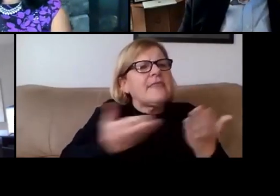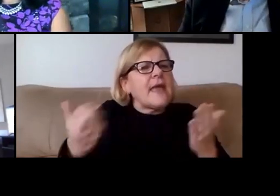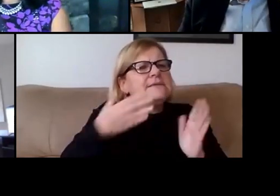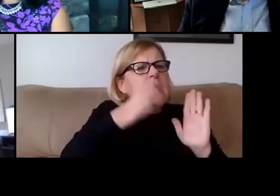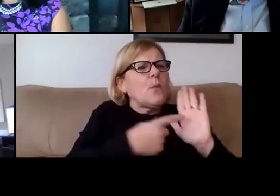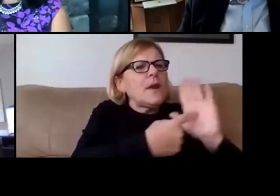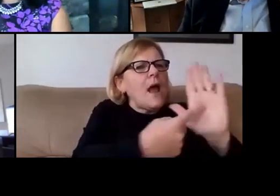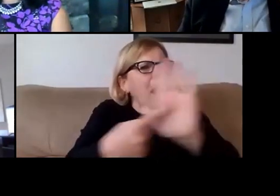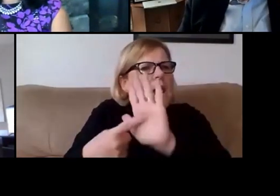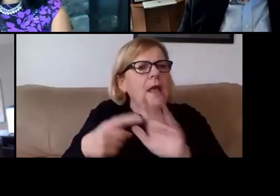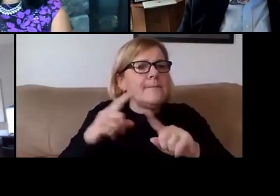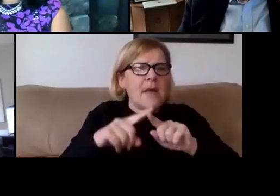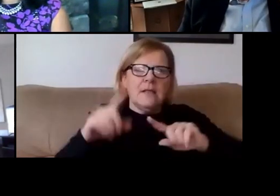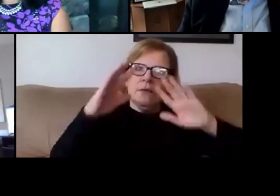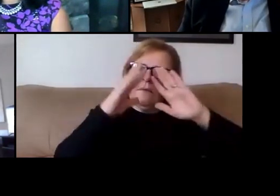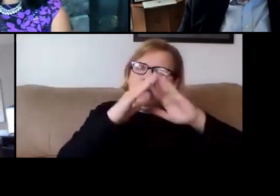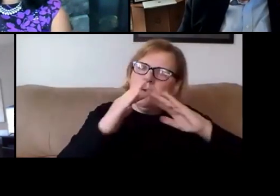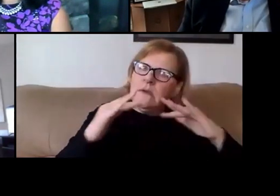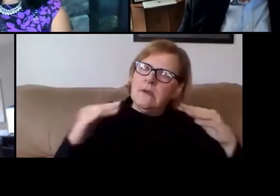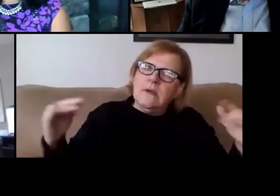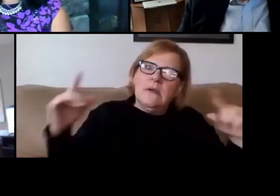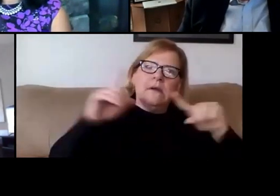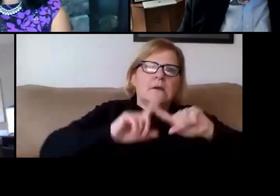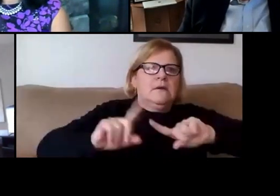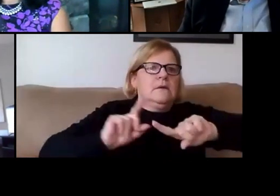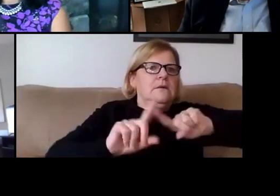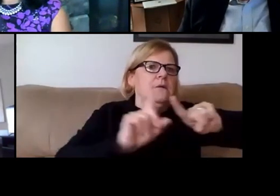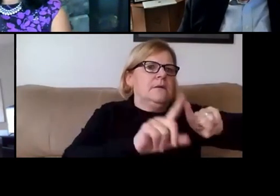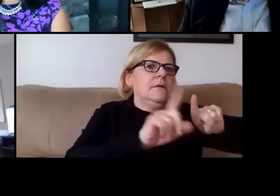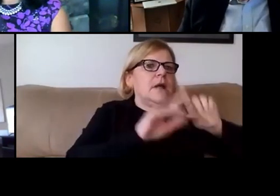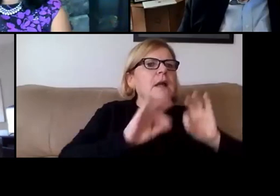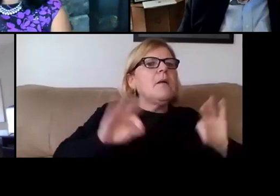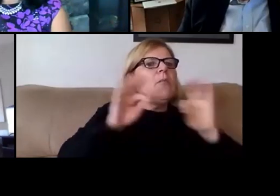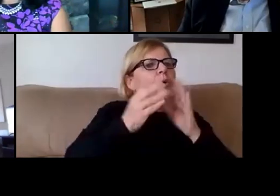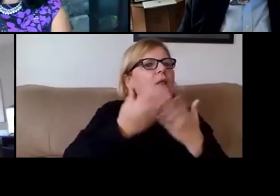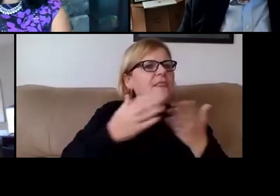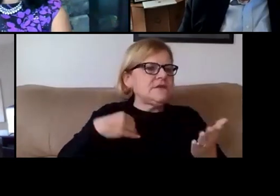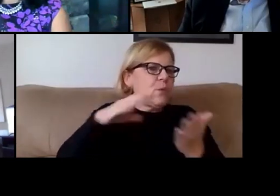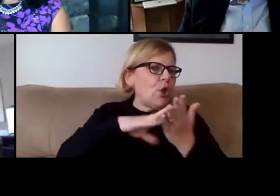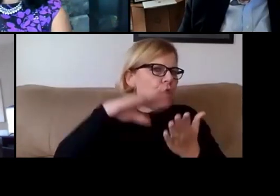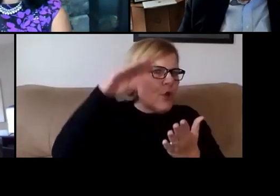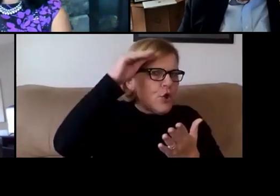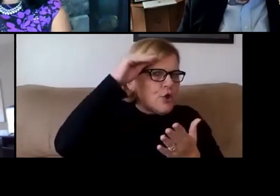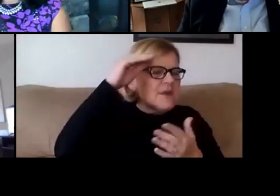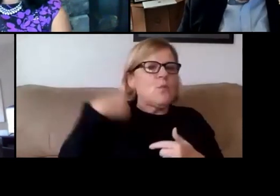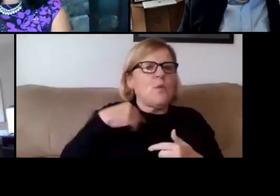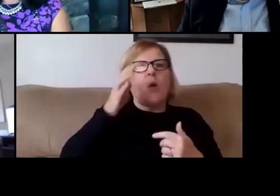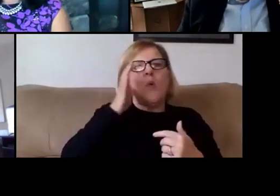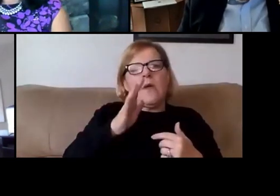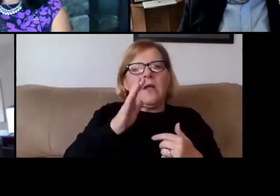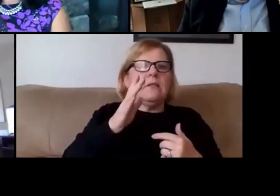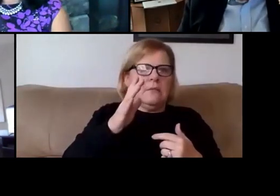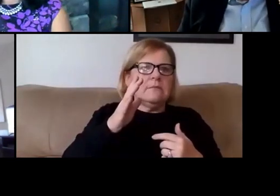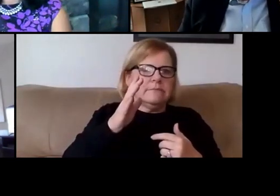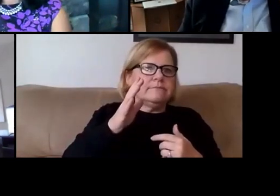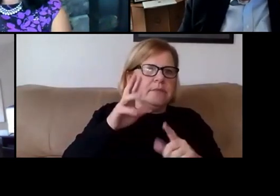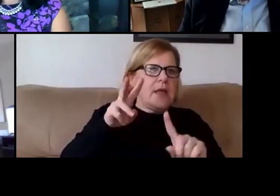But there's a wide range of important things we're learning that we will apply more aggressively